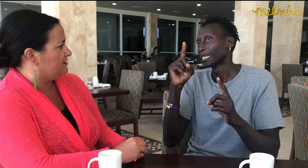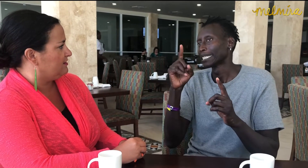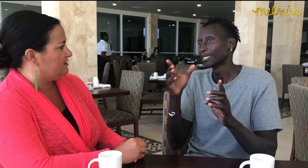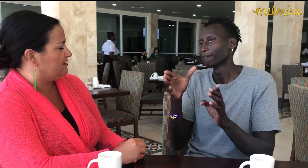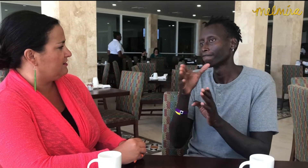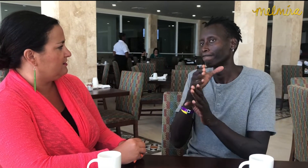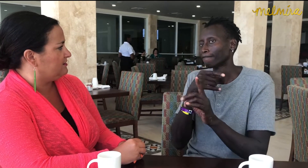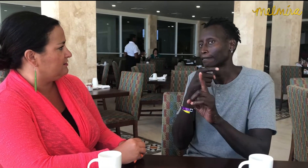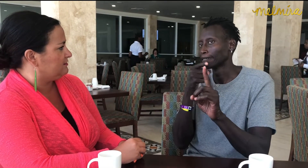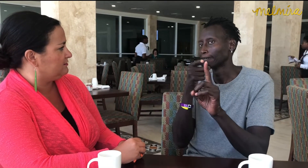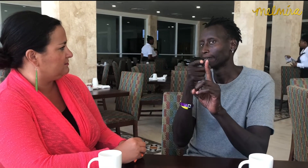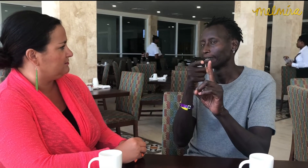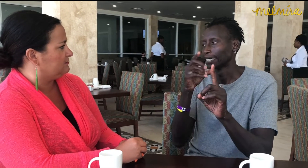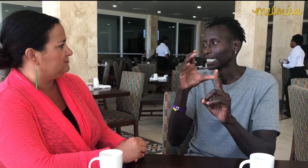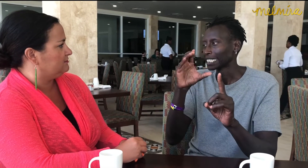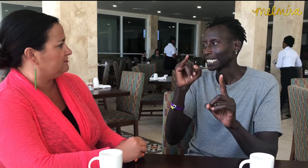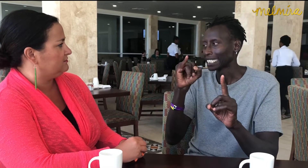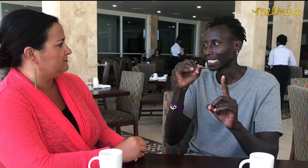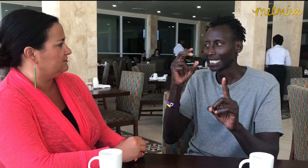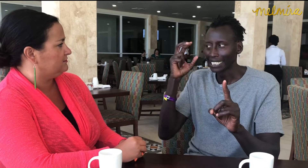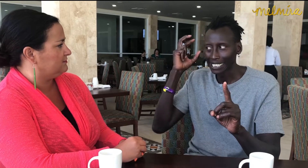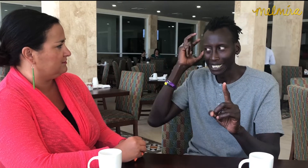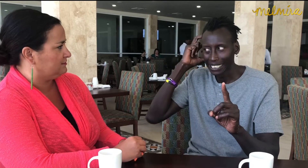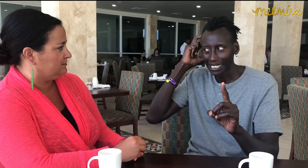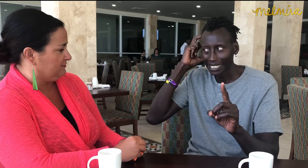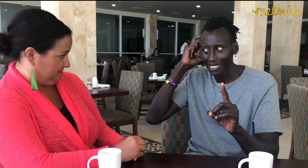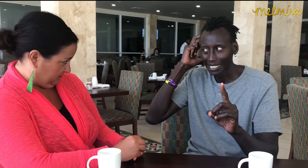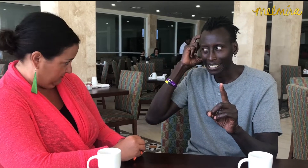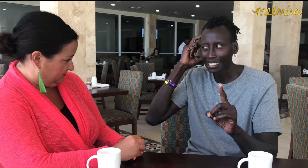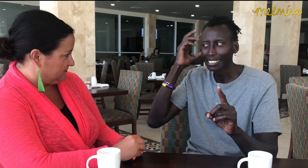against cochlear implants.